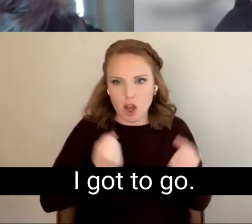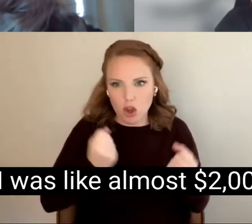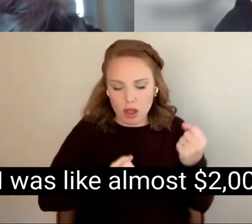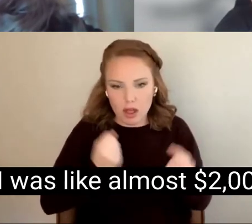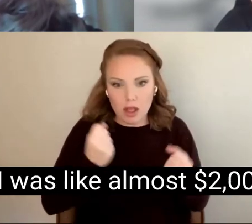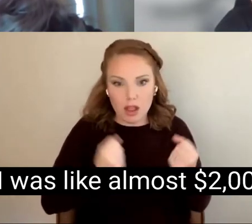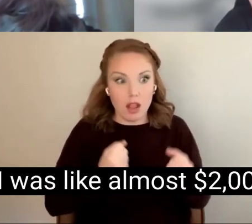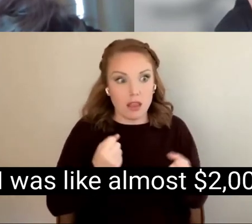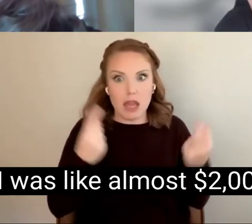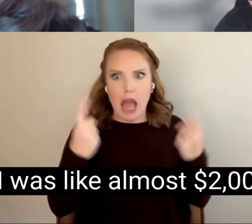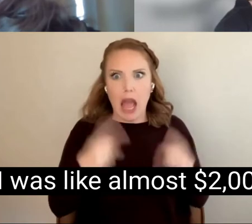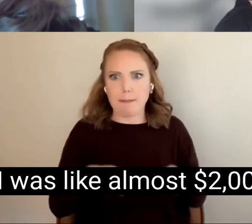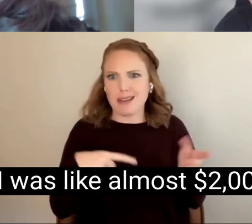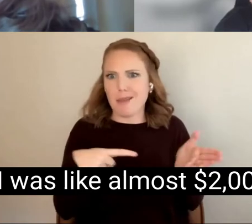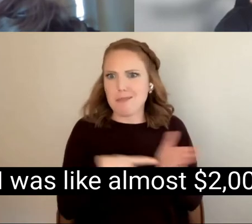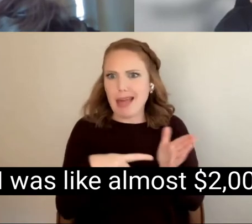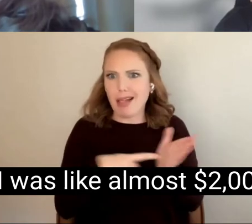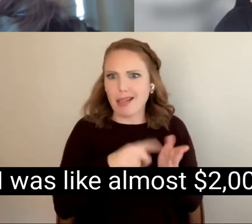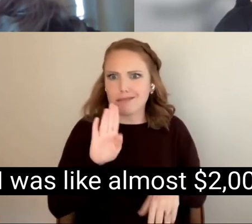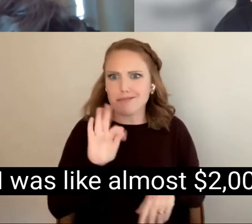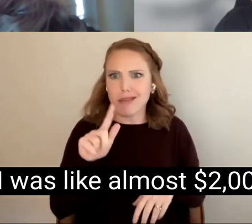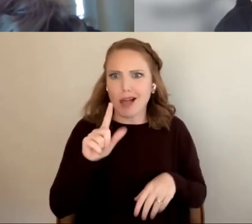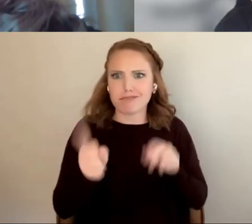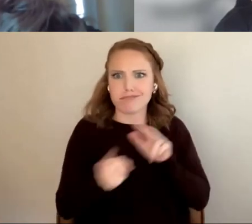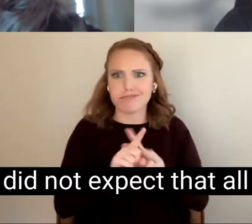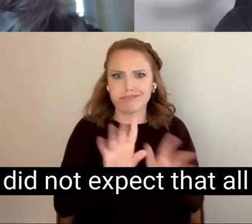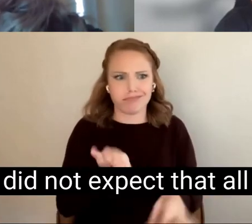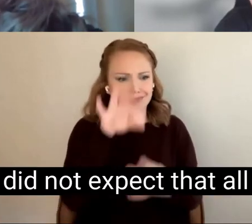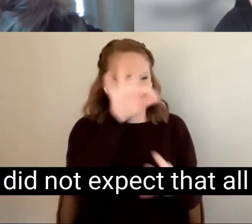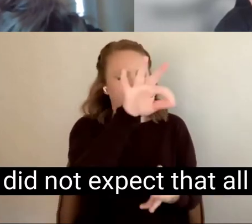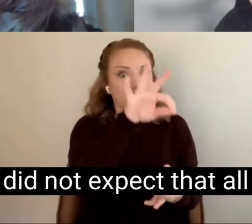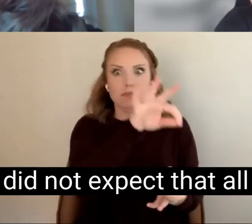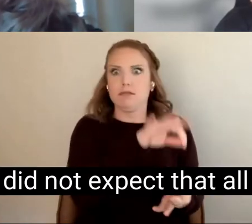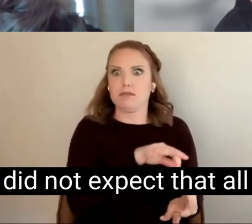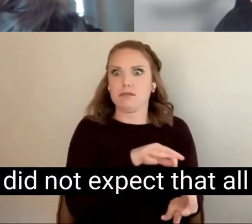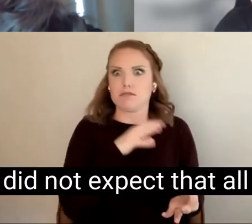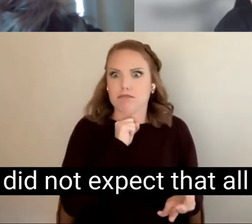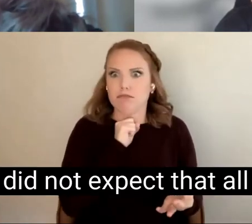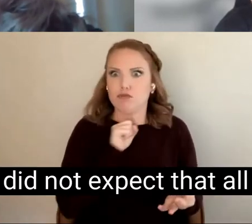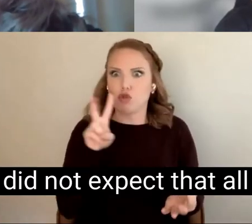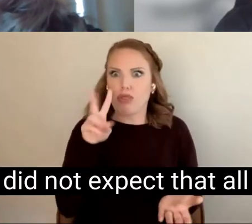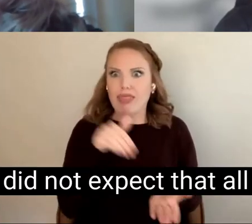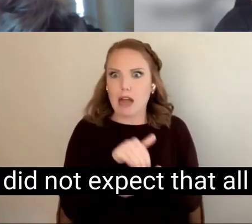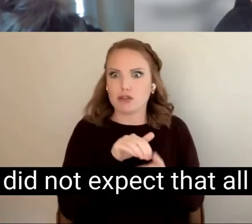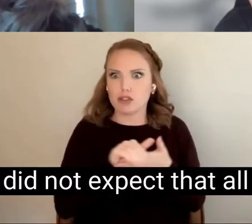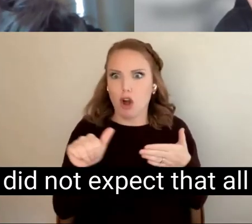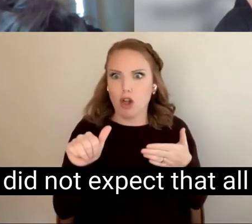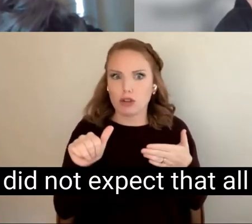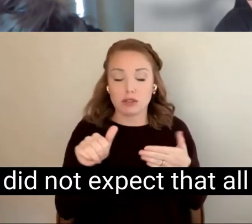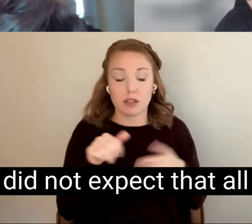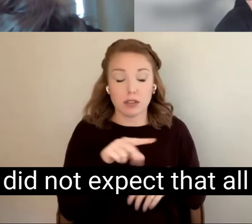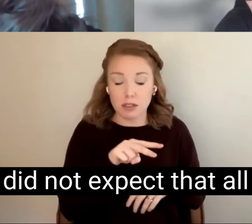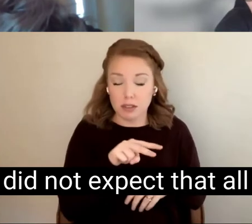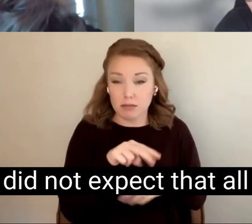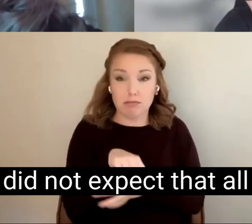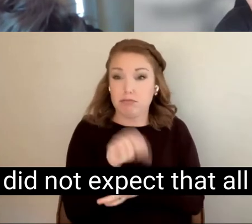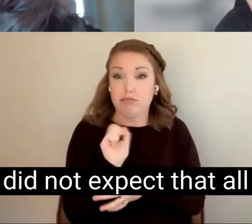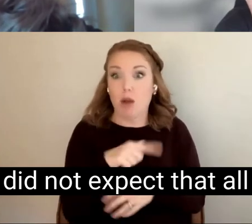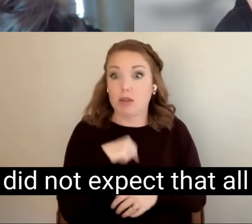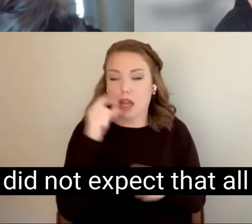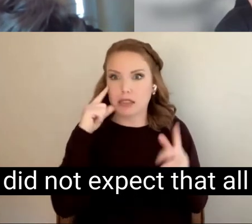I was like almost $2,000 that I did not expect that all I didn't